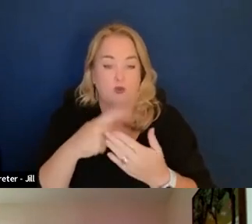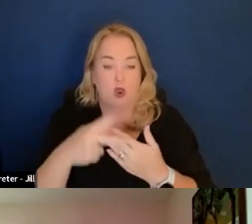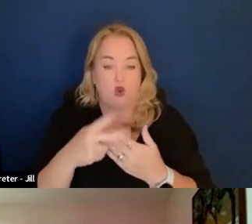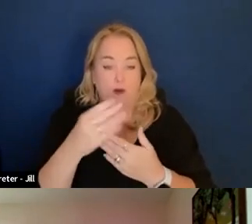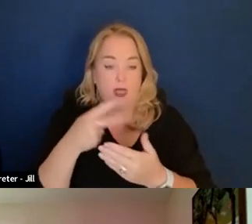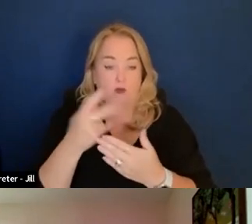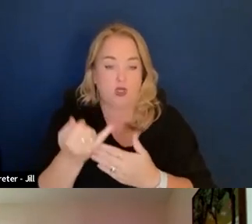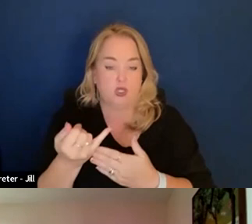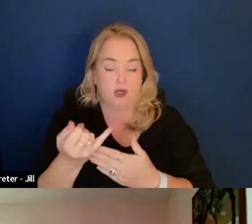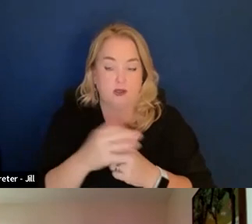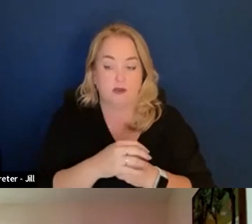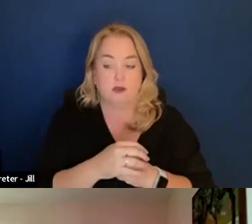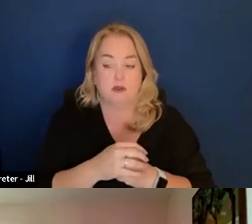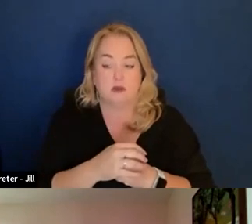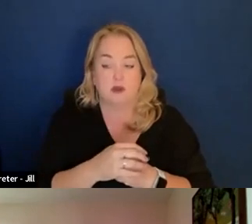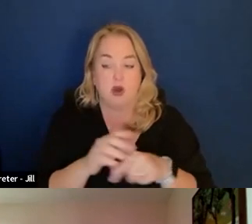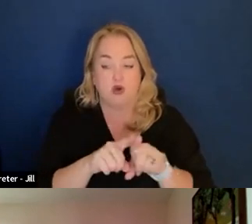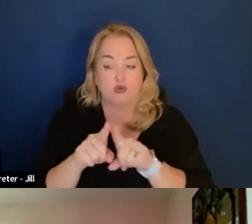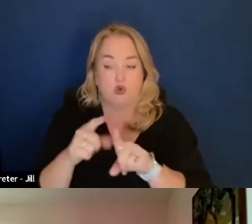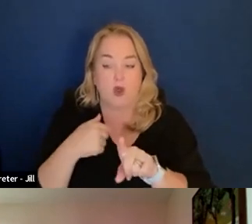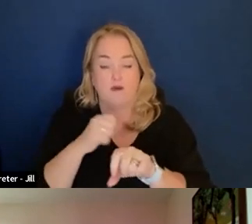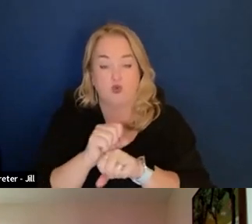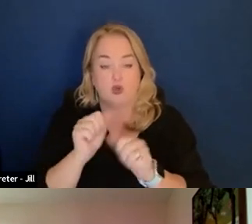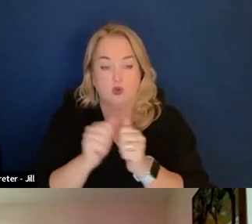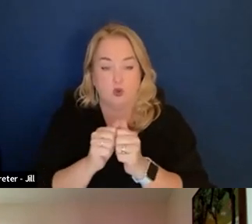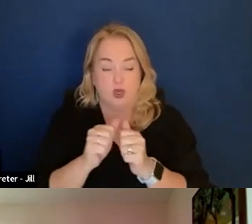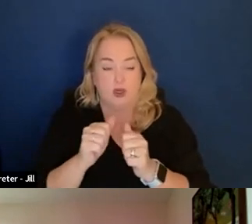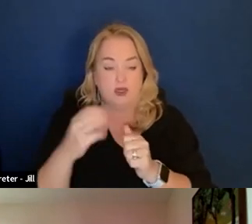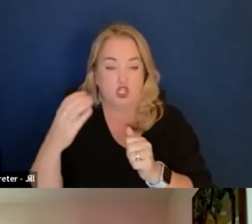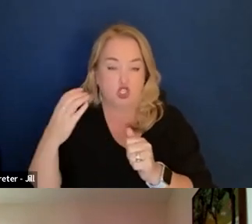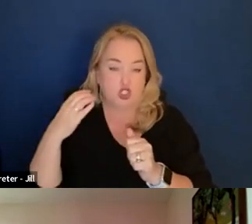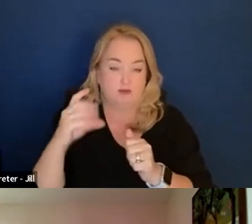I also have worked in the Chief Data Officer organization.